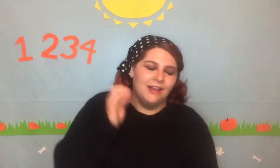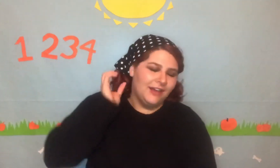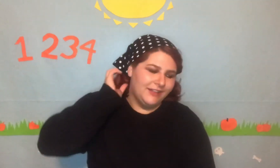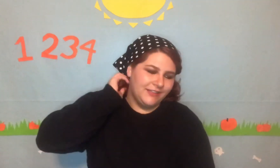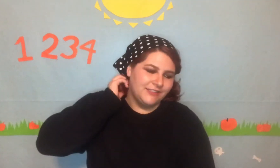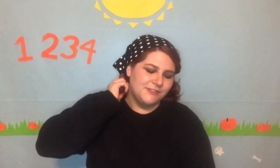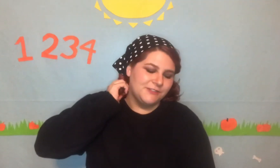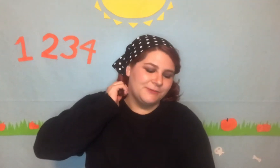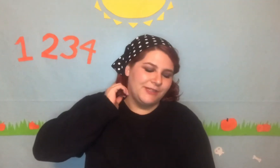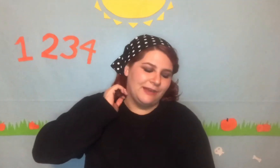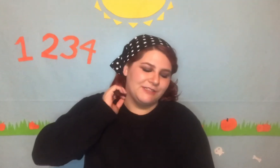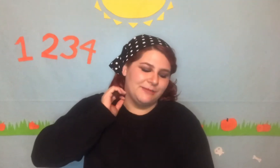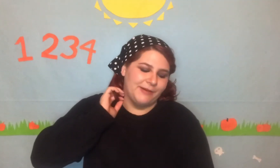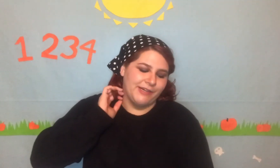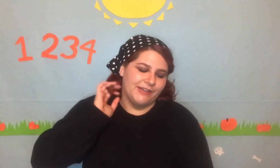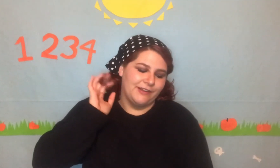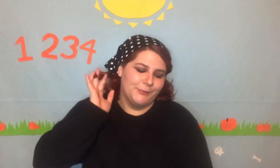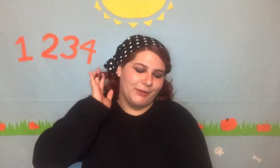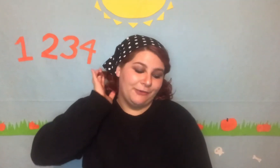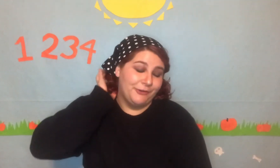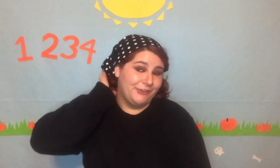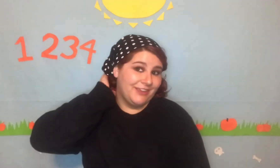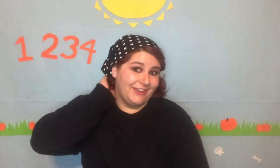I think this is when Captain America and Black Widow kiss.